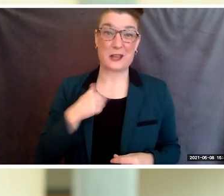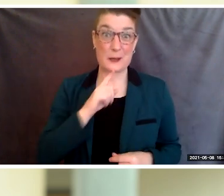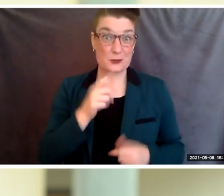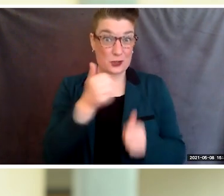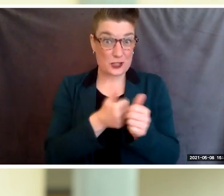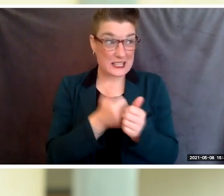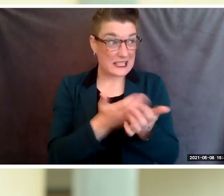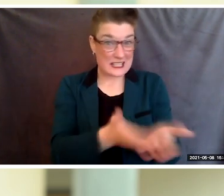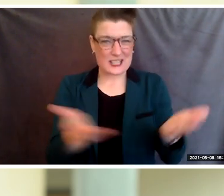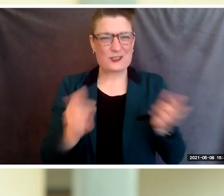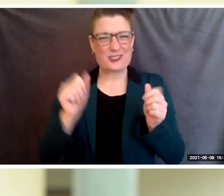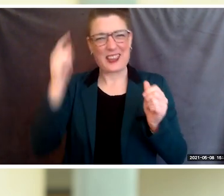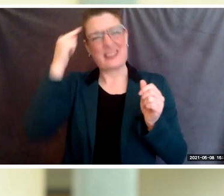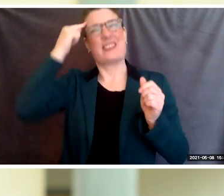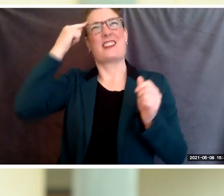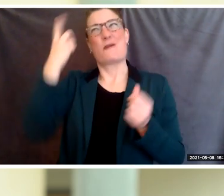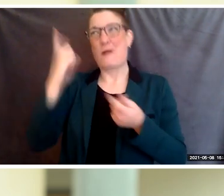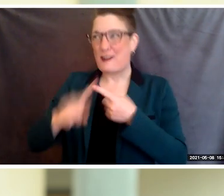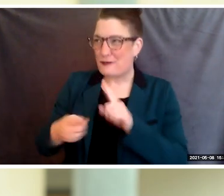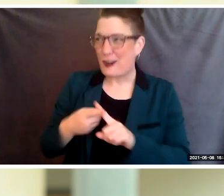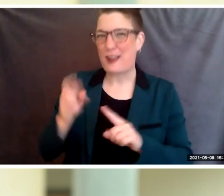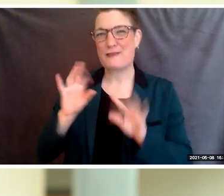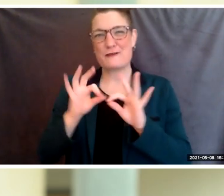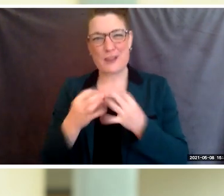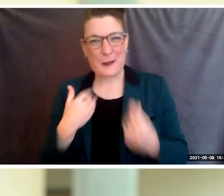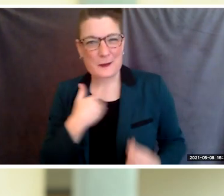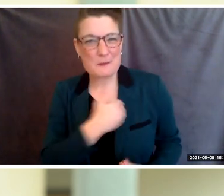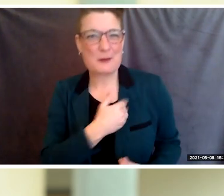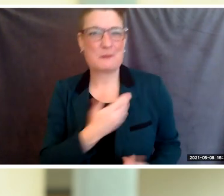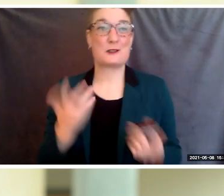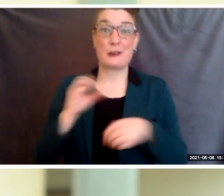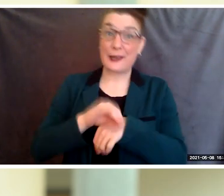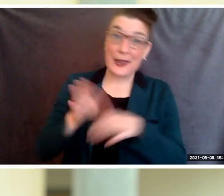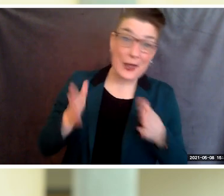of a friend, a loved one, a counselor, a teacher,